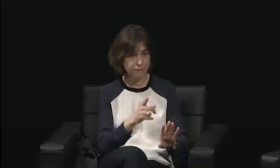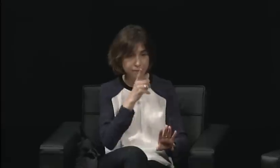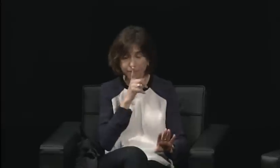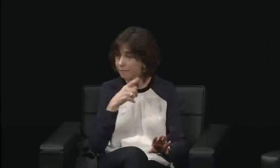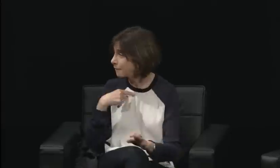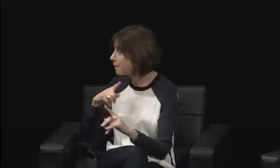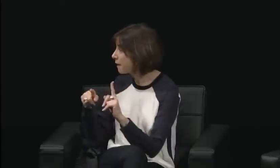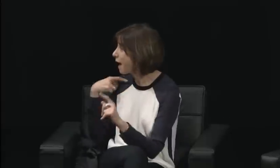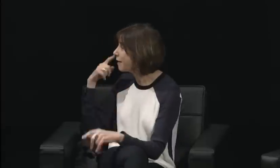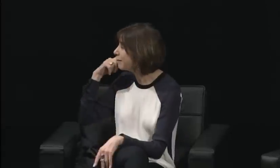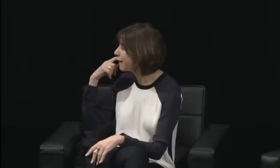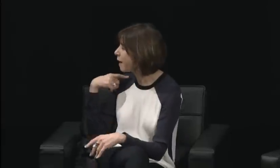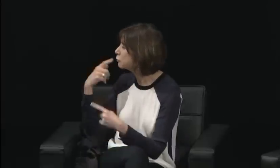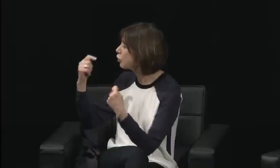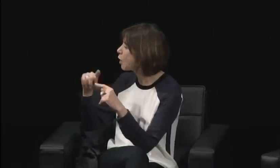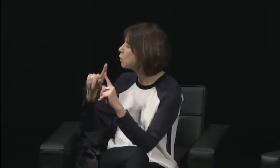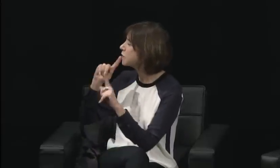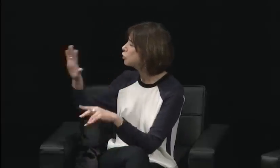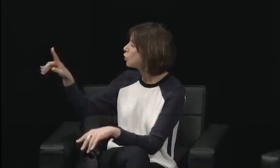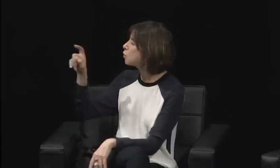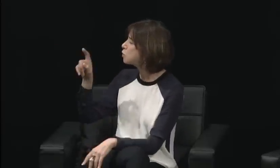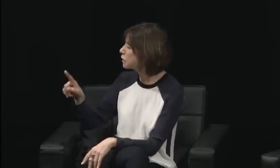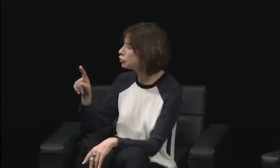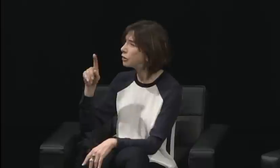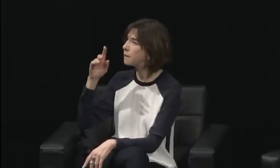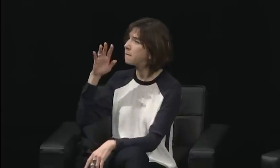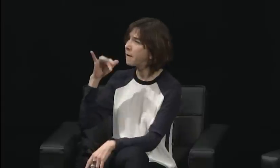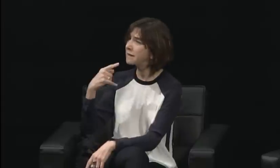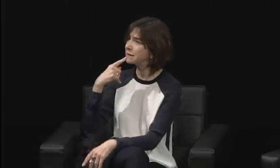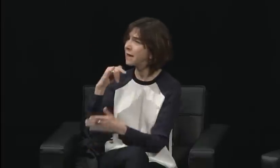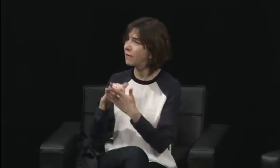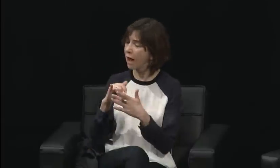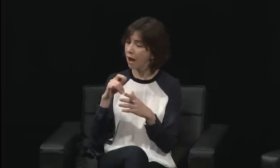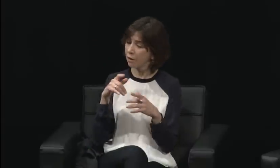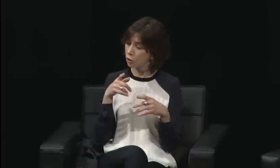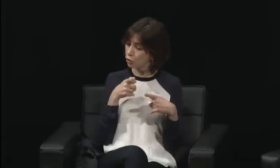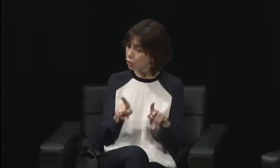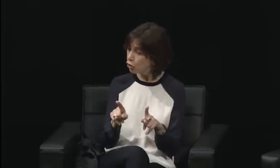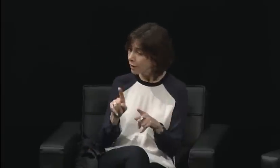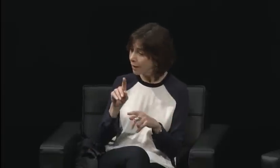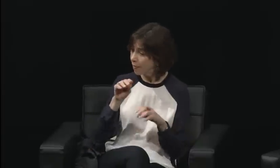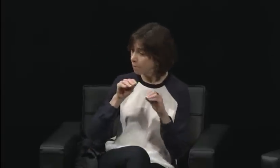and I think it's a different dynamic because of that. I think after DPN, that underlying foundation